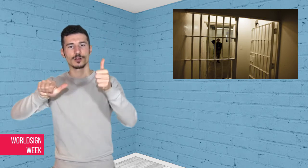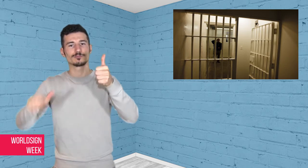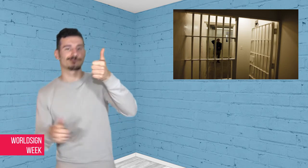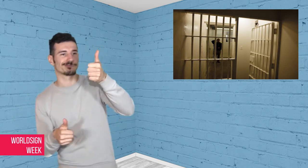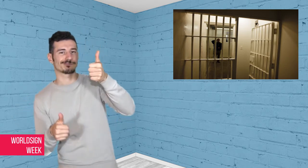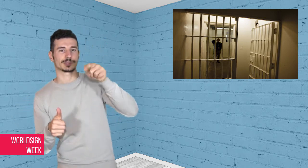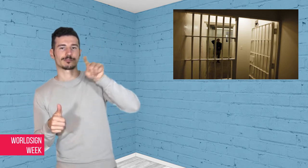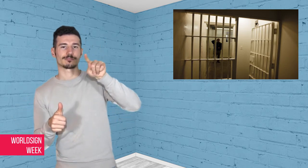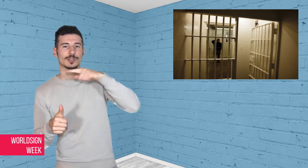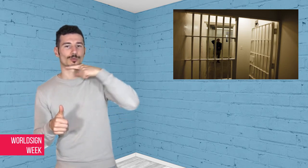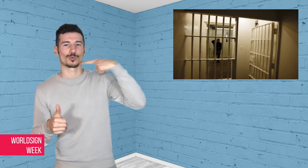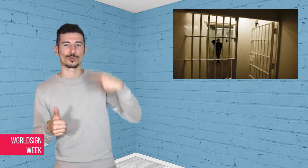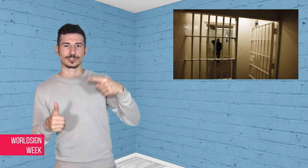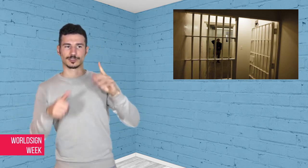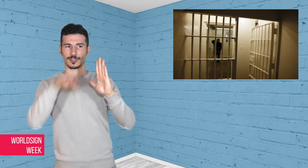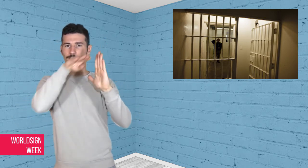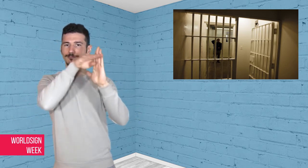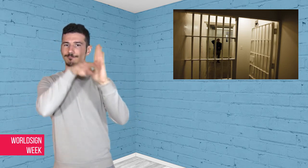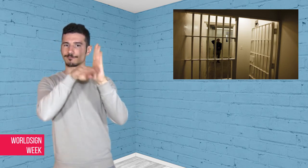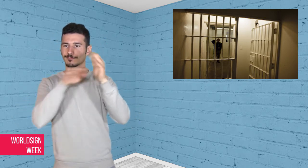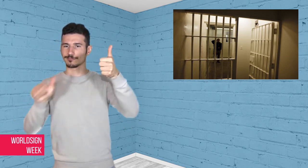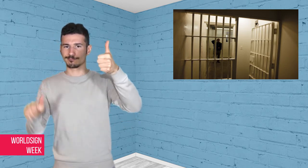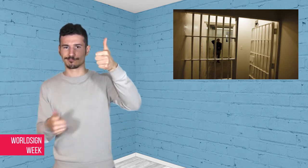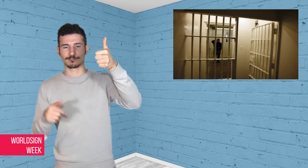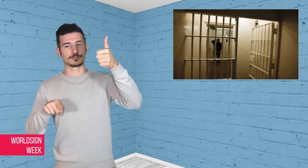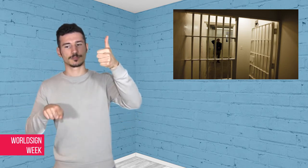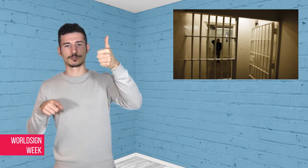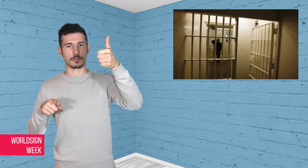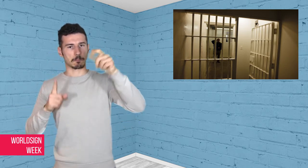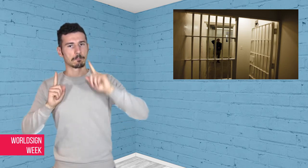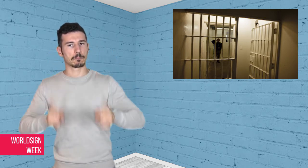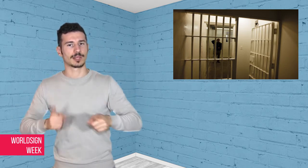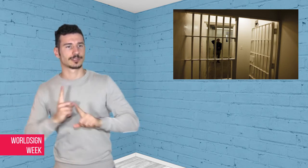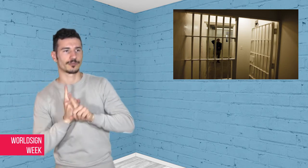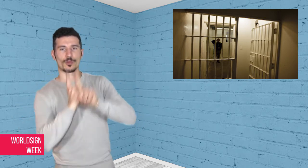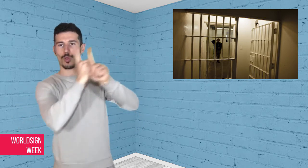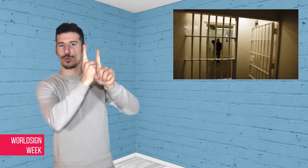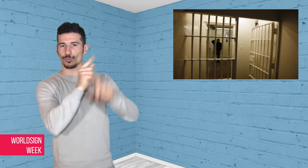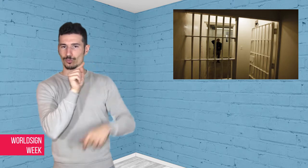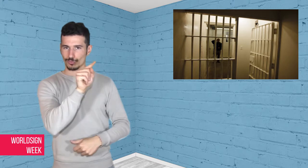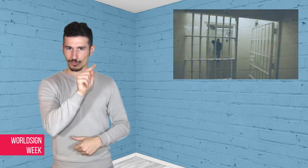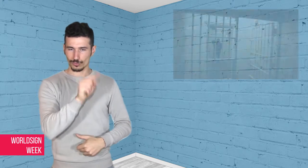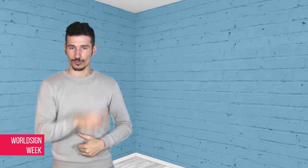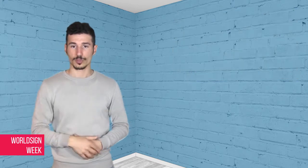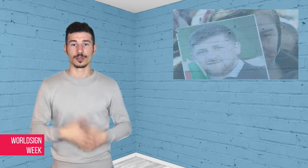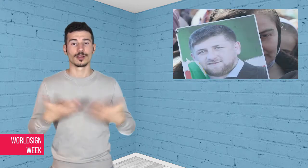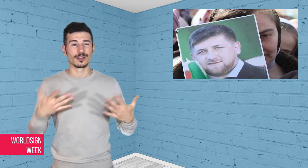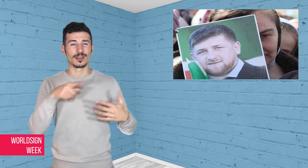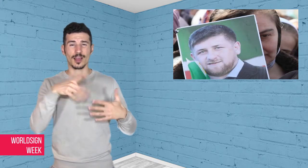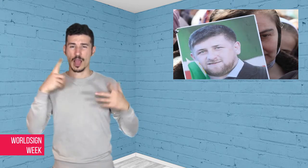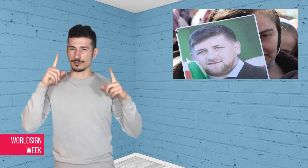complex and political issue making it